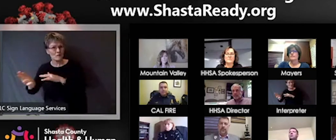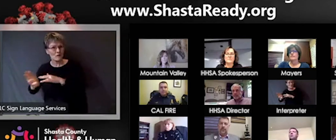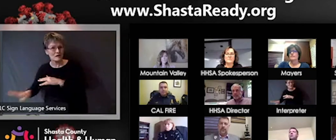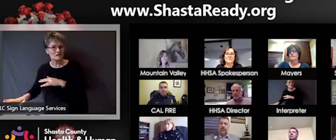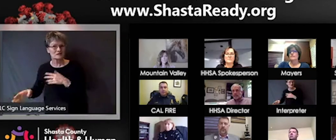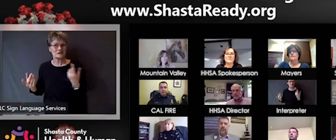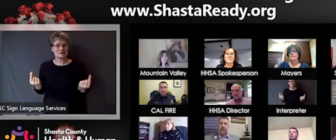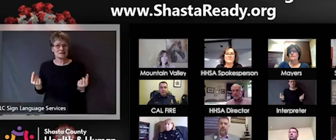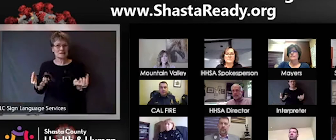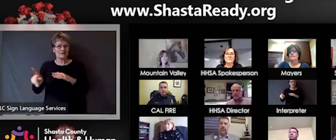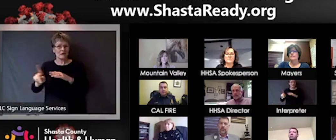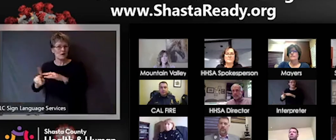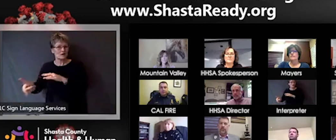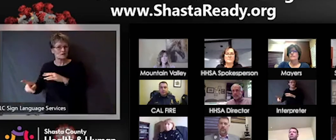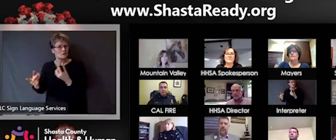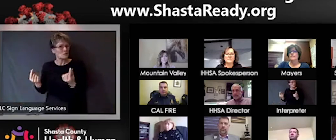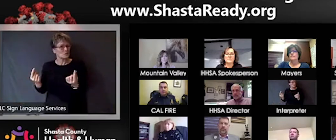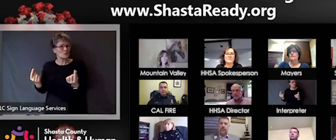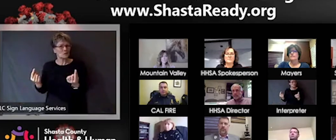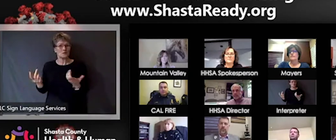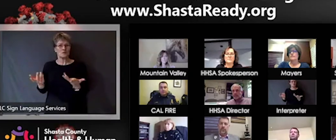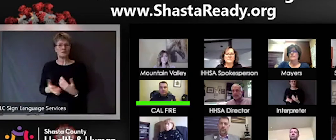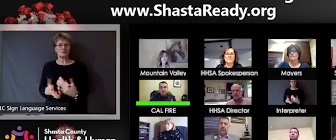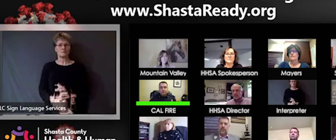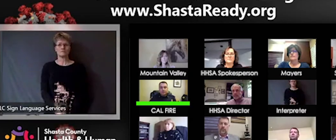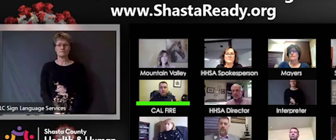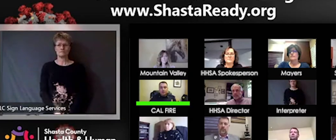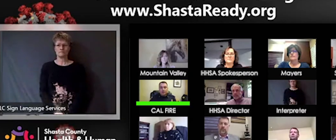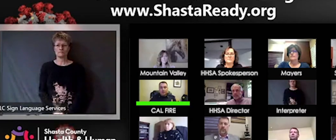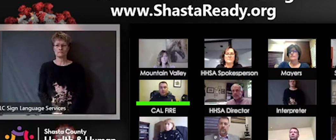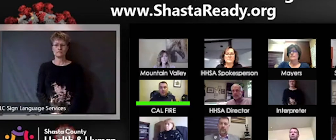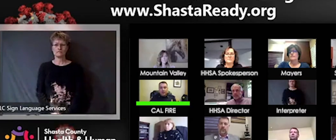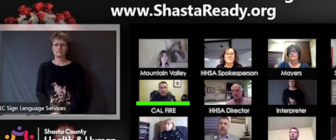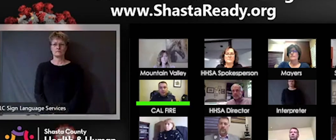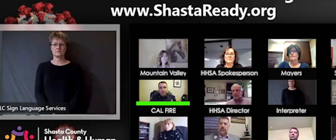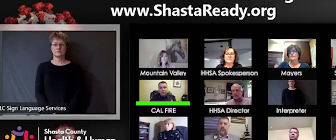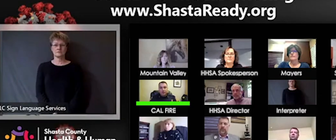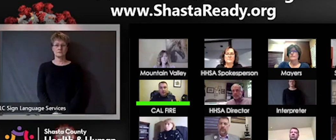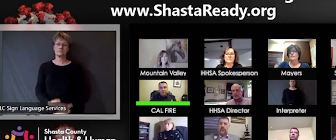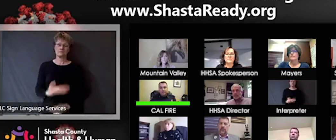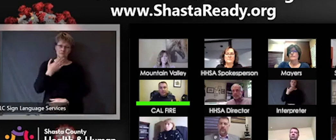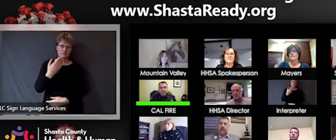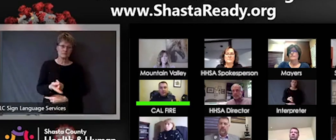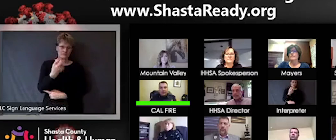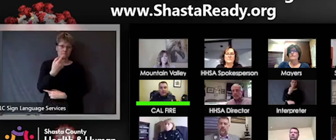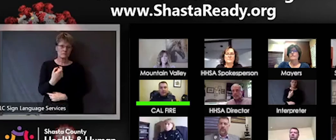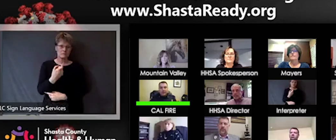handle stuff like that in a pandemic. Well thank you for that question. I think